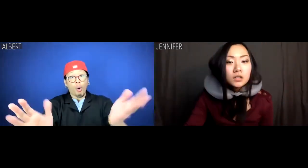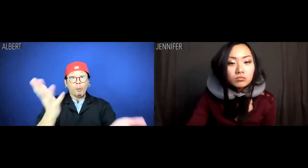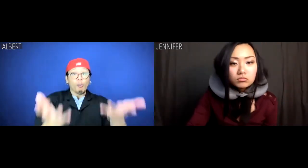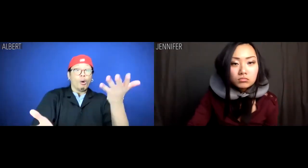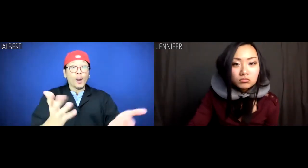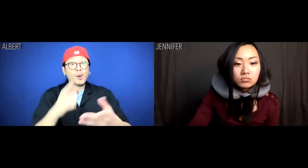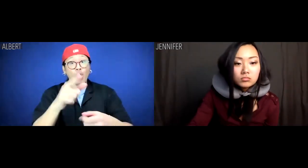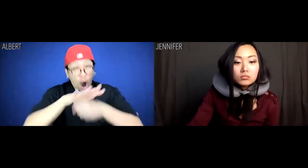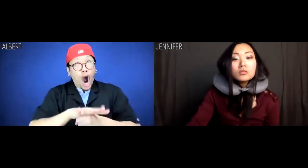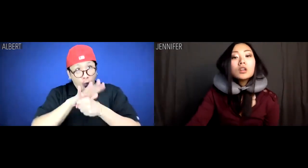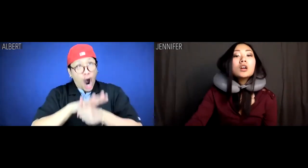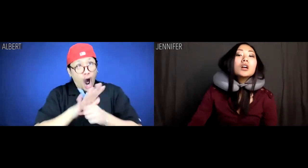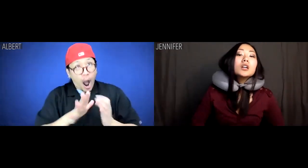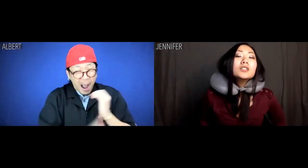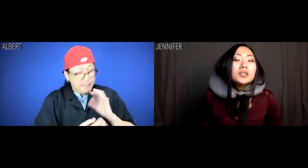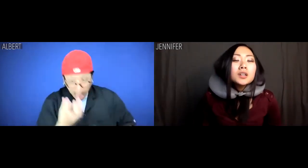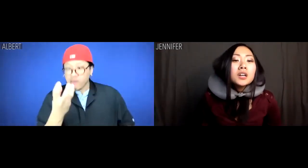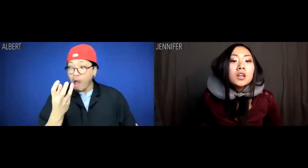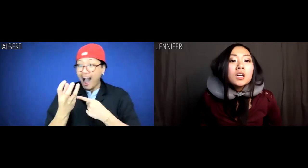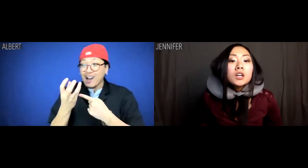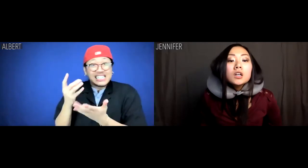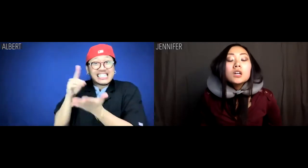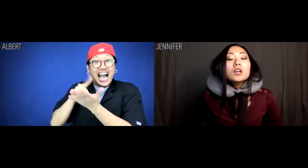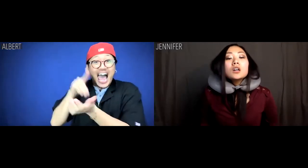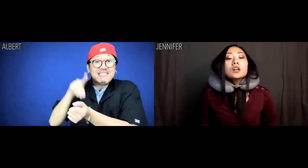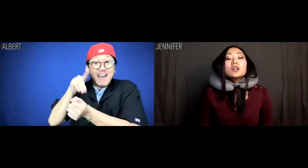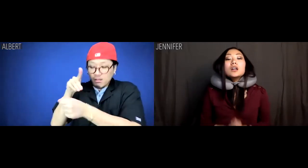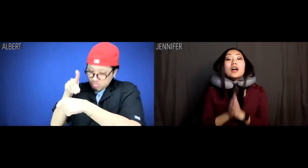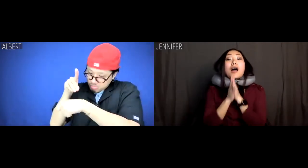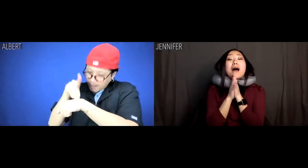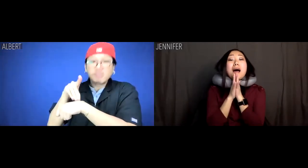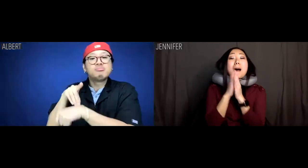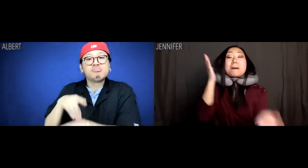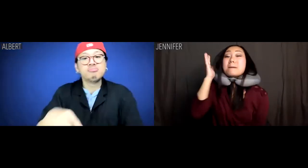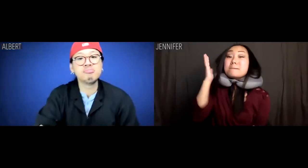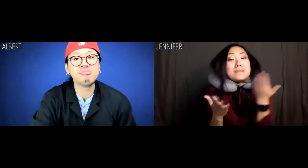Albert: Maybe you're so wound up you shit diamonds.